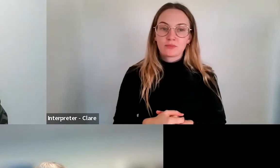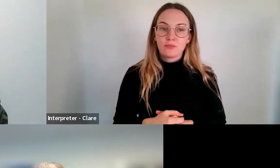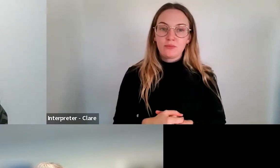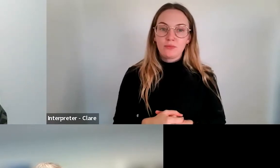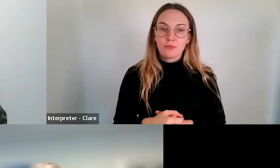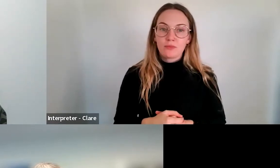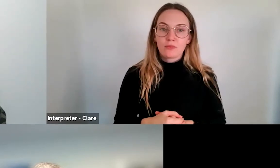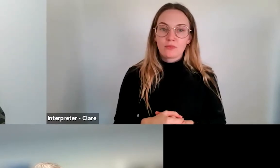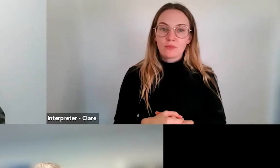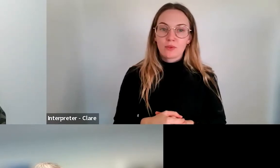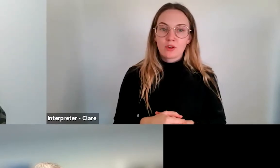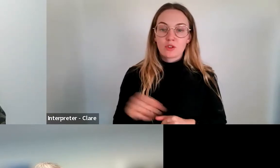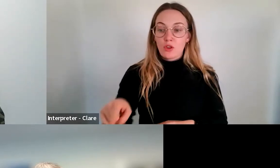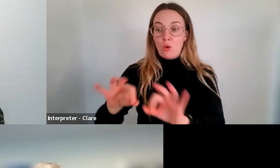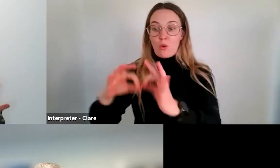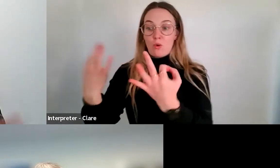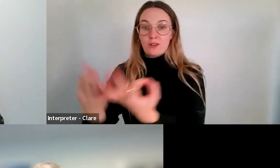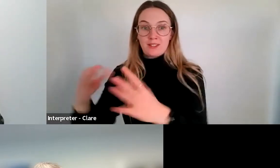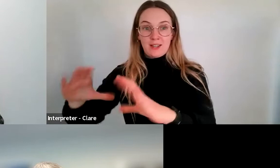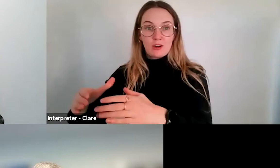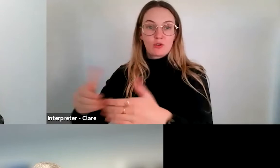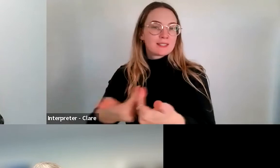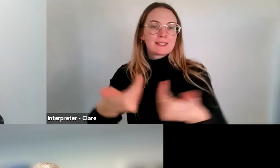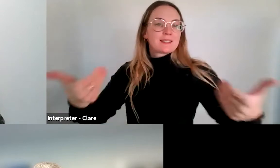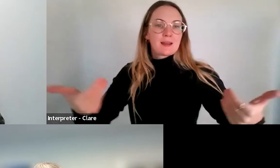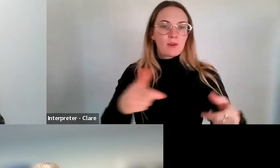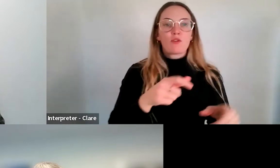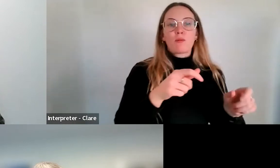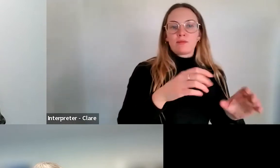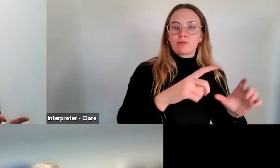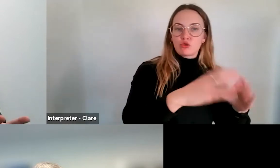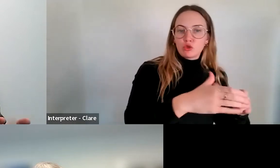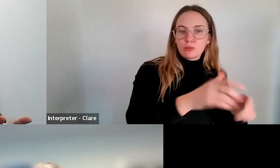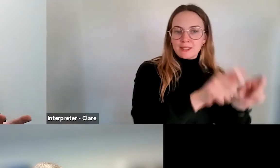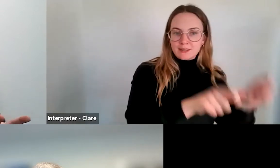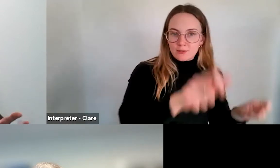category will be assessed separately from the individuals and groups category.